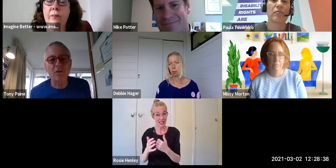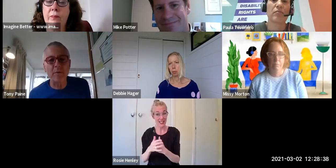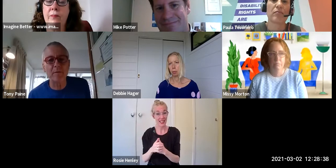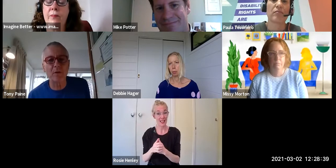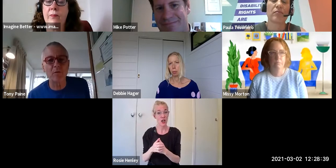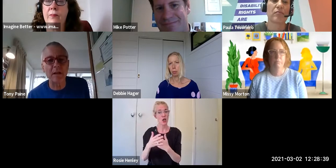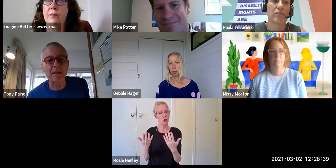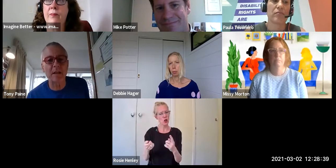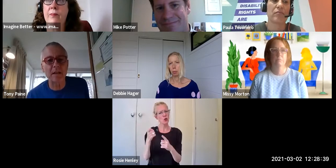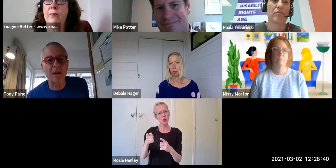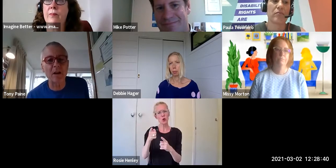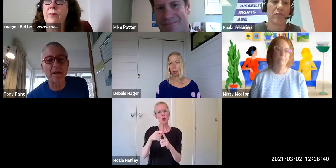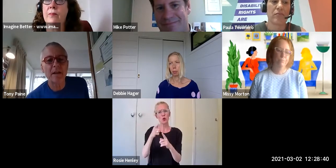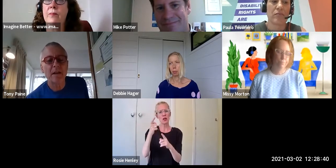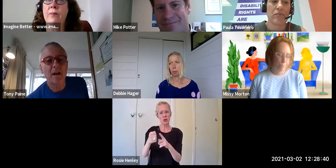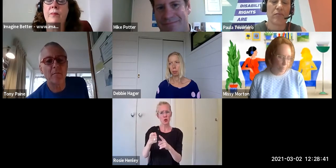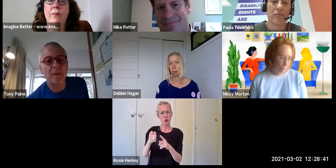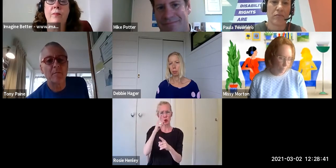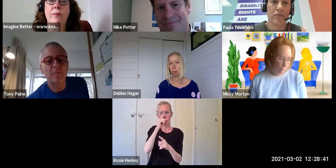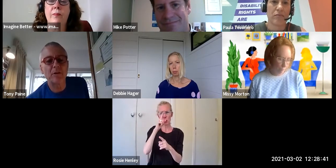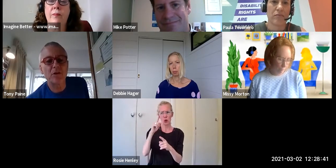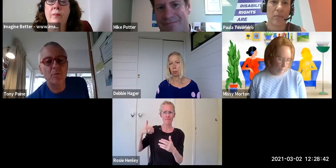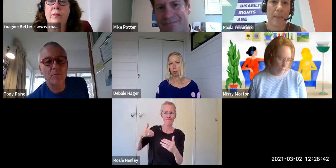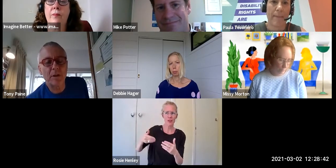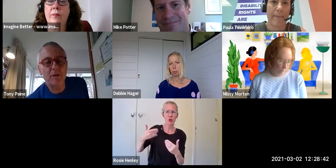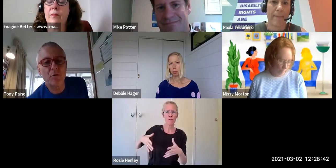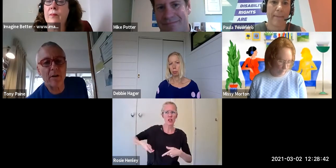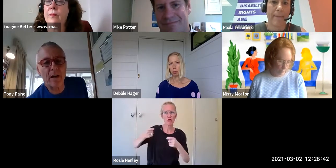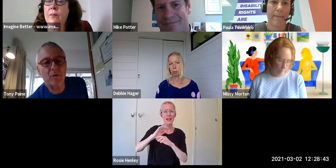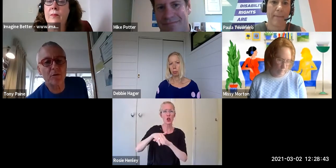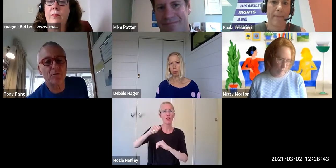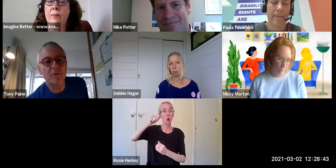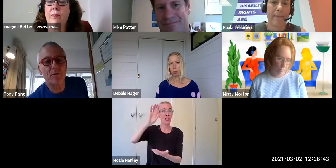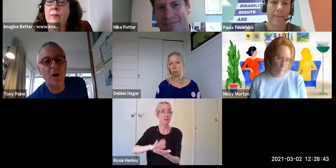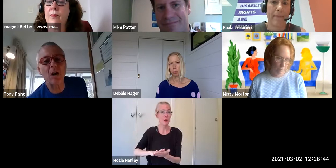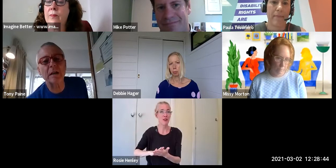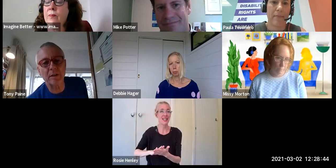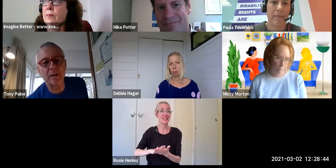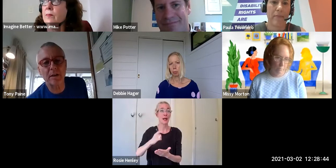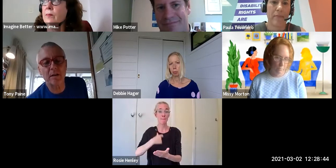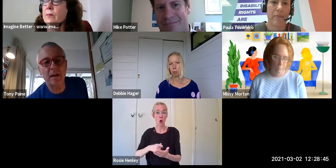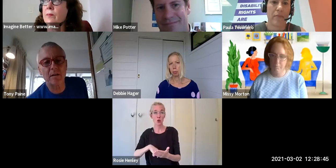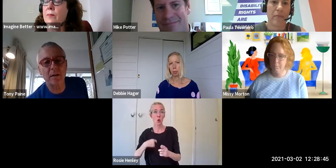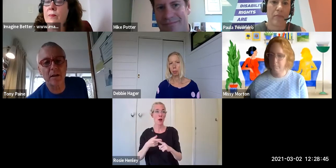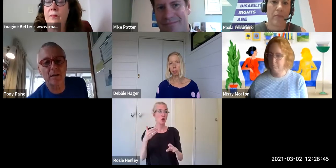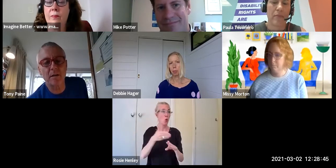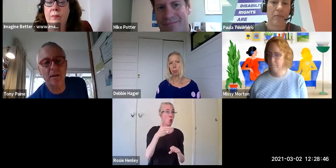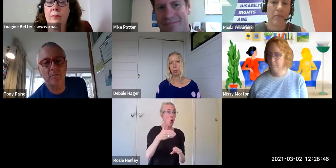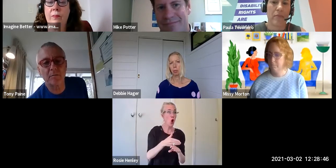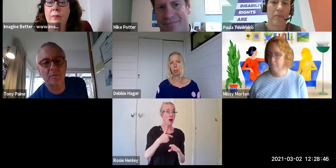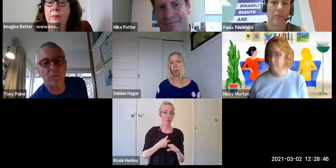you've been involved in as an ally, because you are able to highlight things and tell